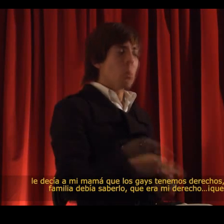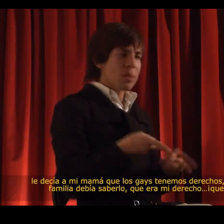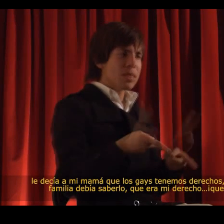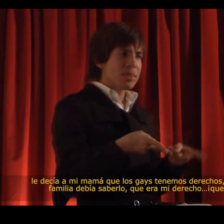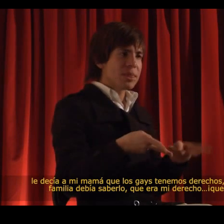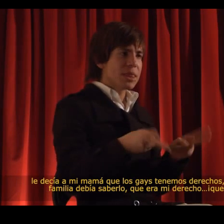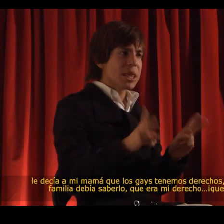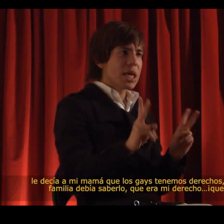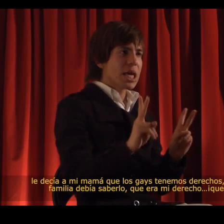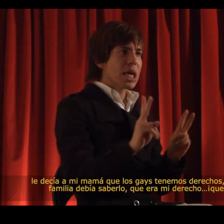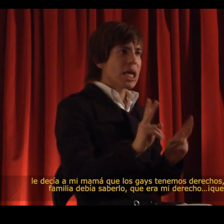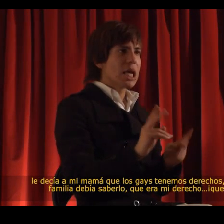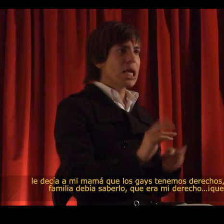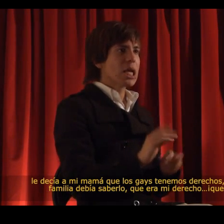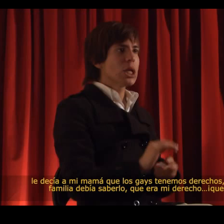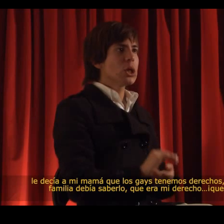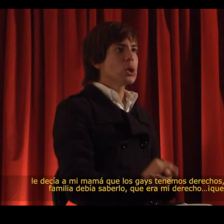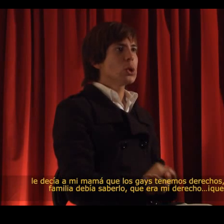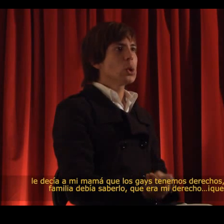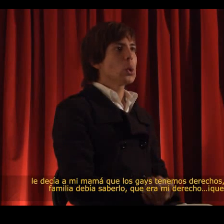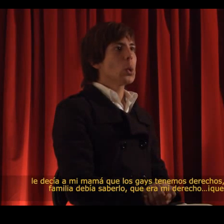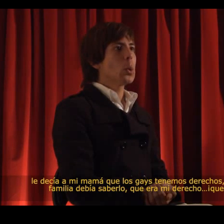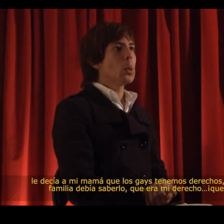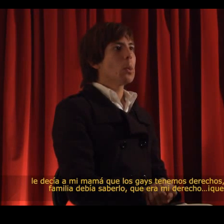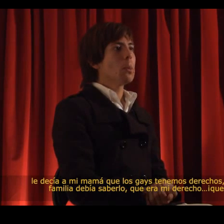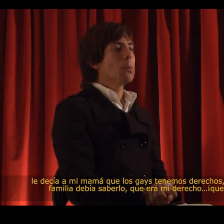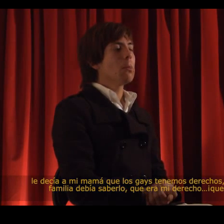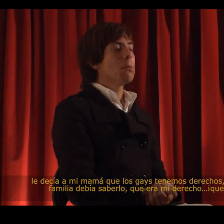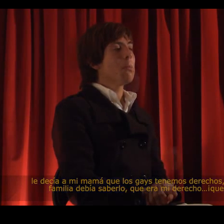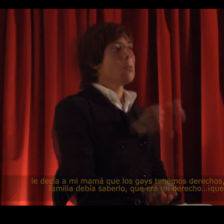That’s when I realized: I have rights!